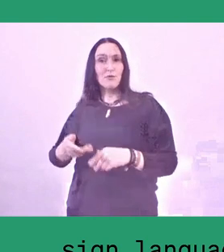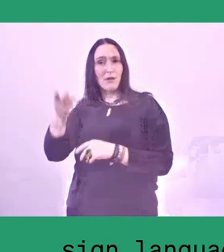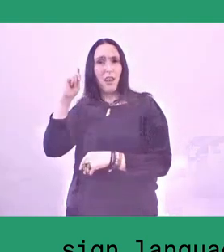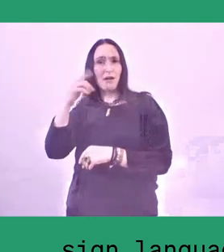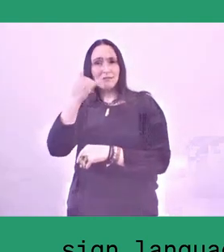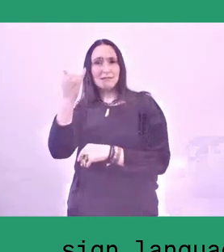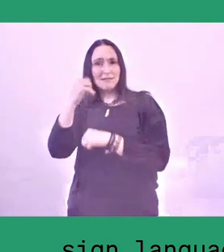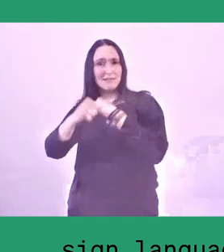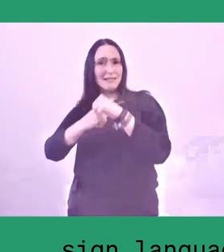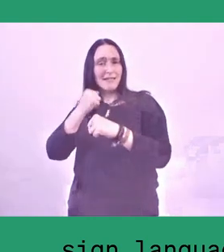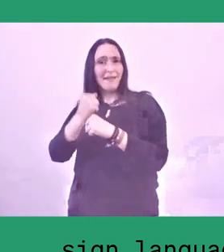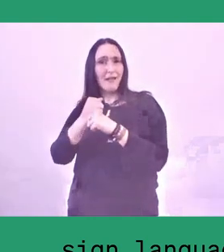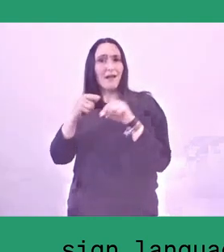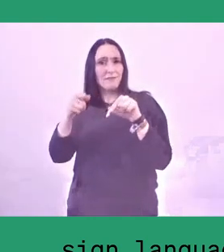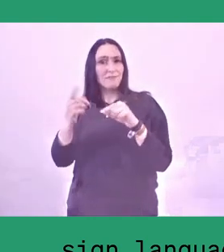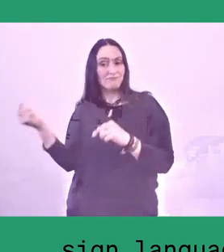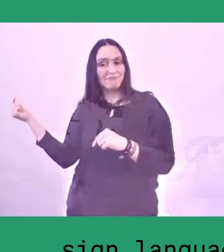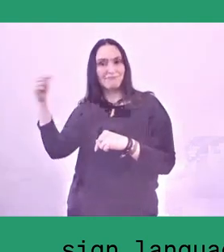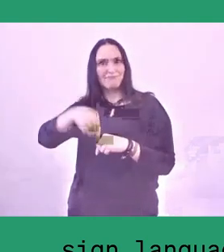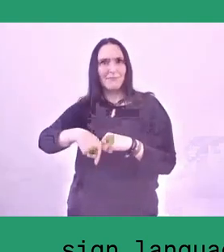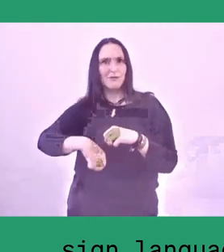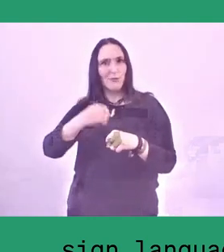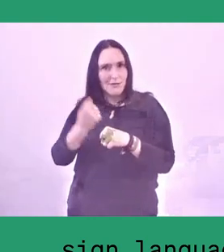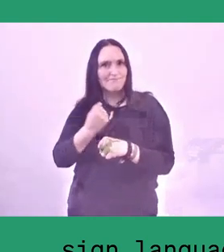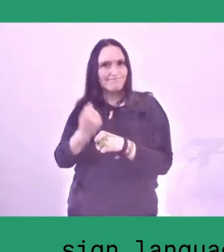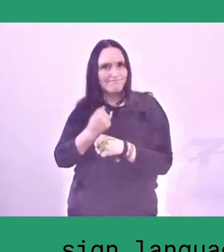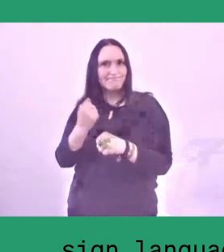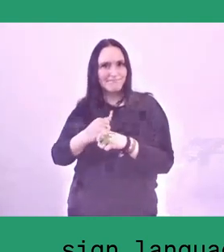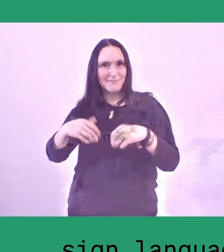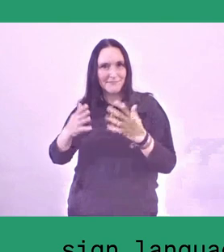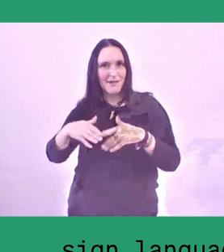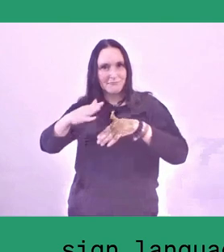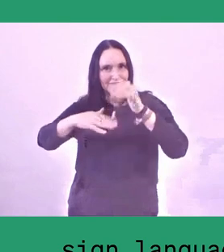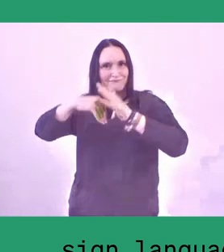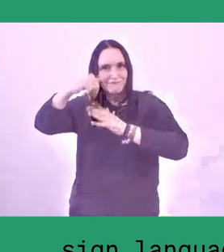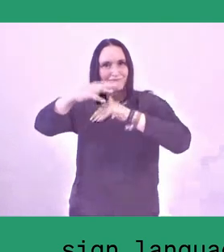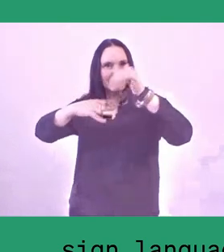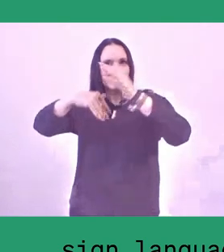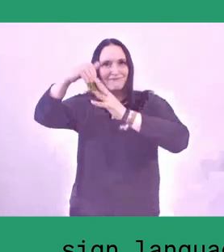to work on this plan of building a lumbung community in Kassel.